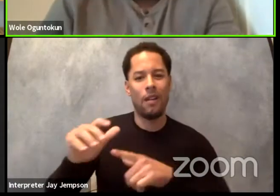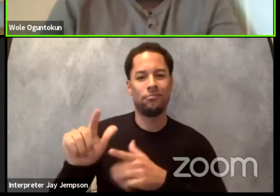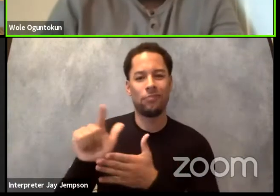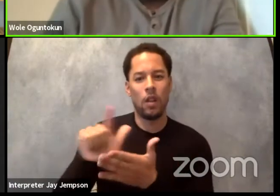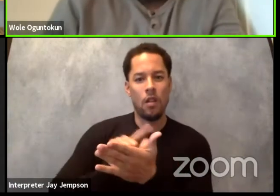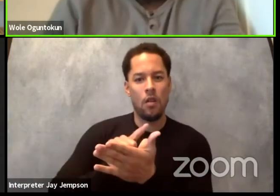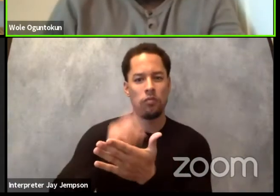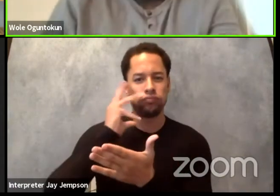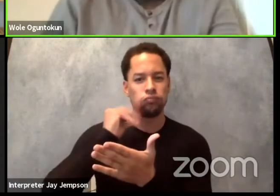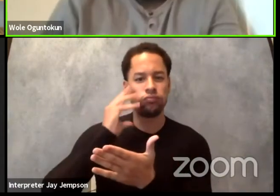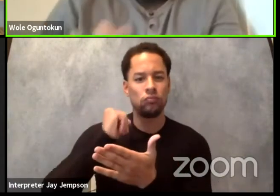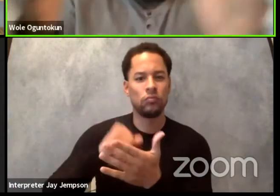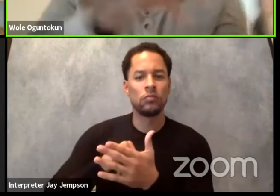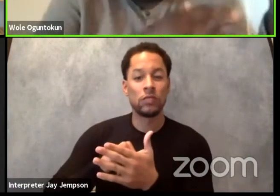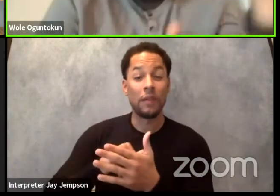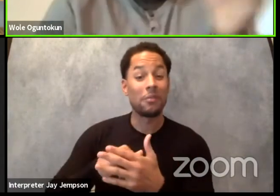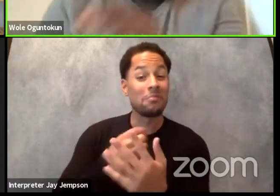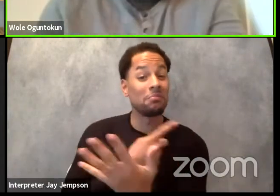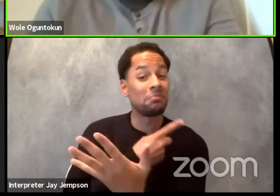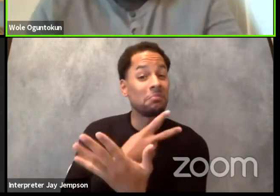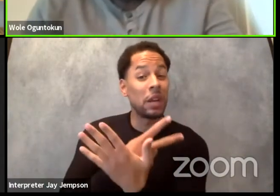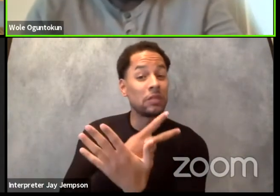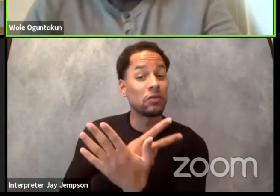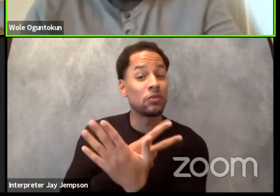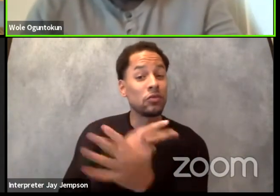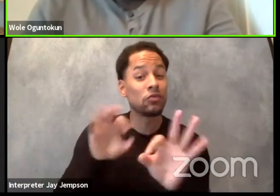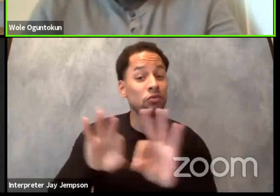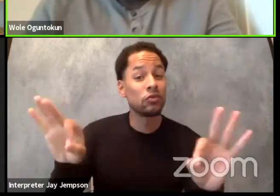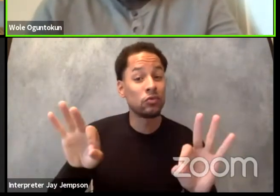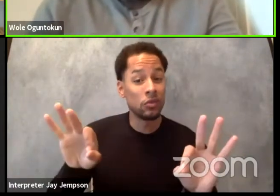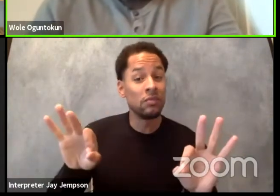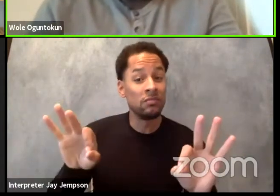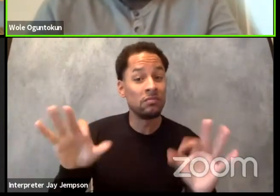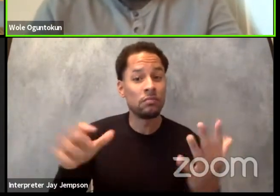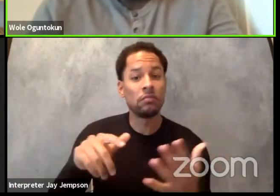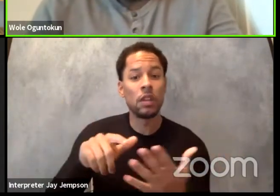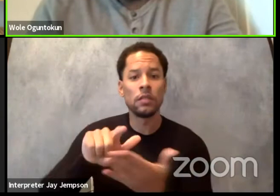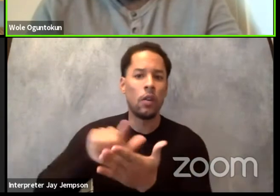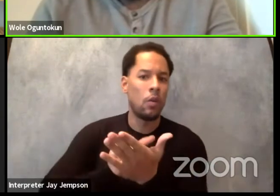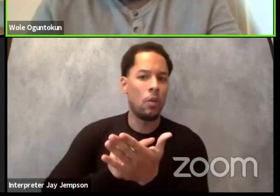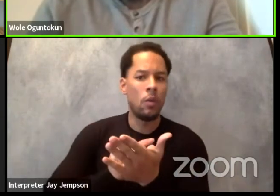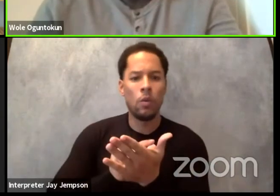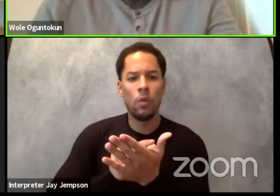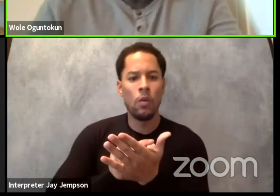I have a Masters degree in law and I have been called to the bar but what I do is theater.